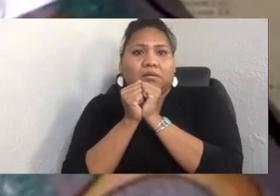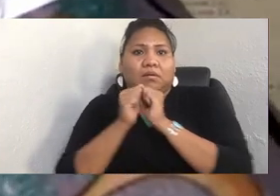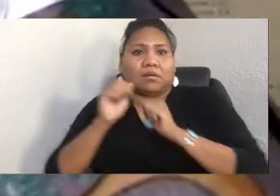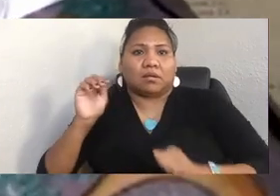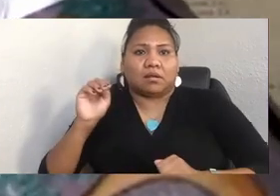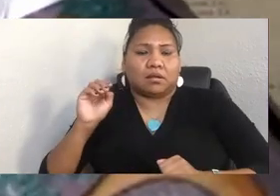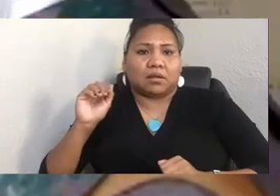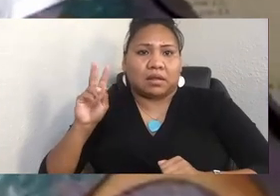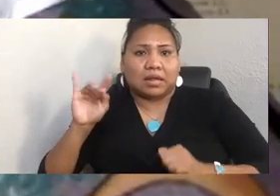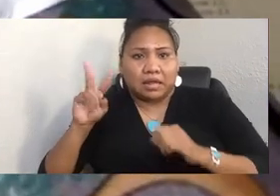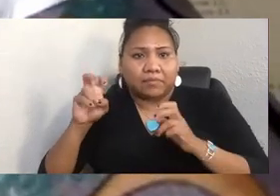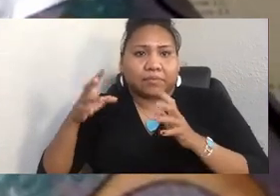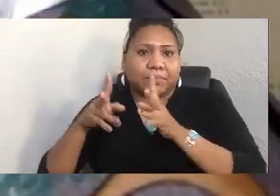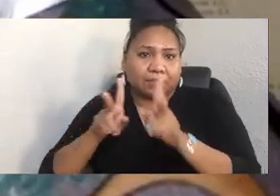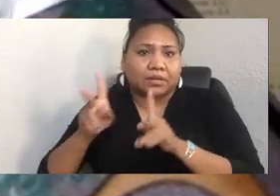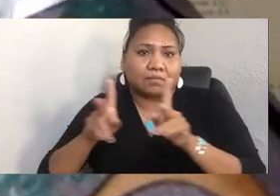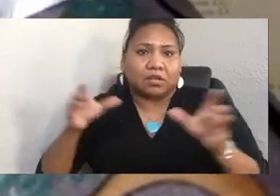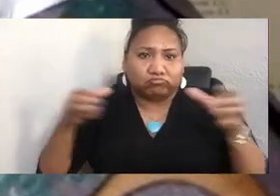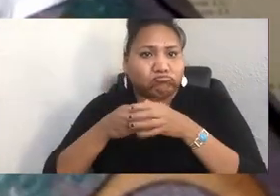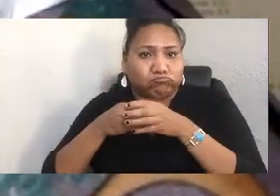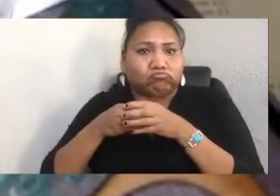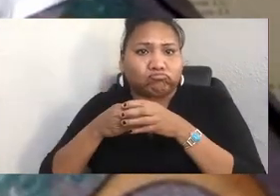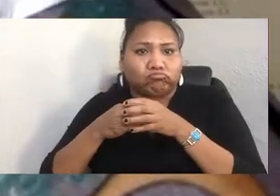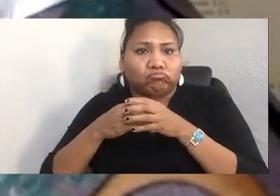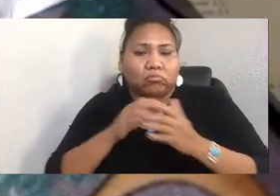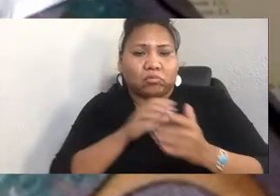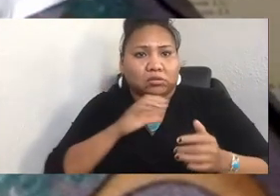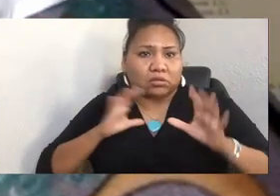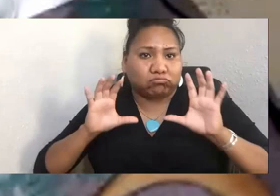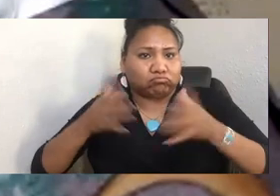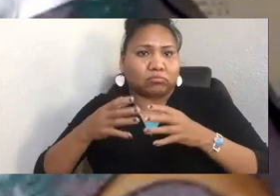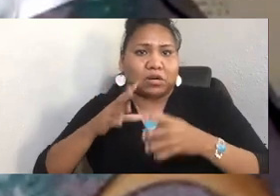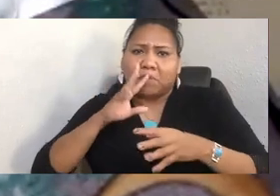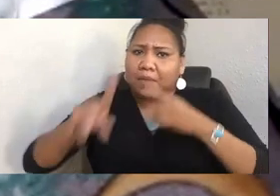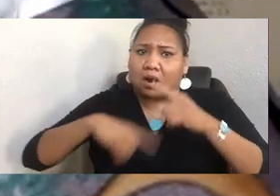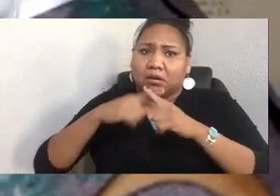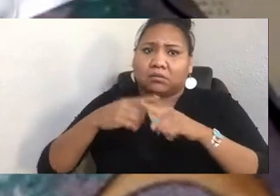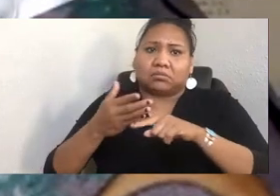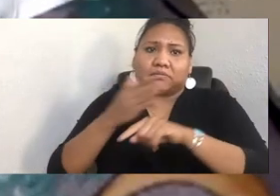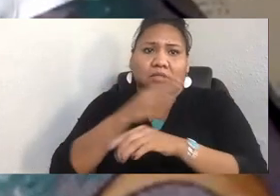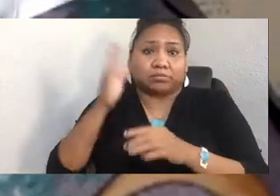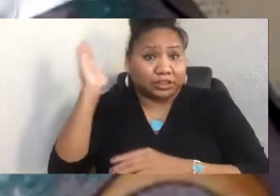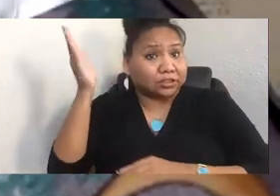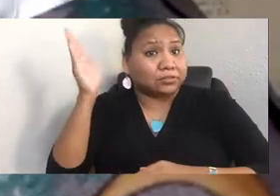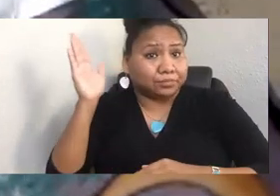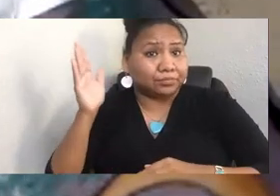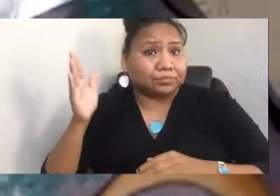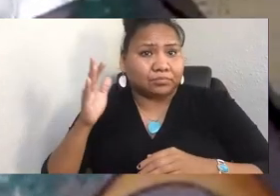And we talked about that at the beginning, before you started presenting. But I thought you really tied that together. As we're trying to figure out what